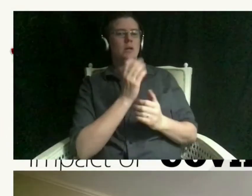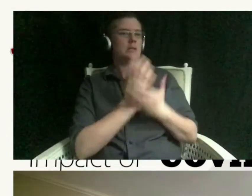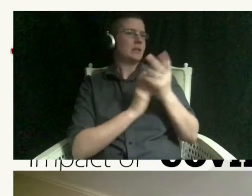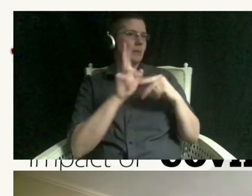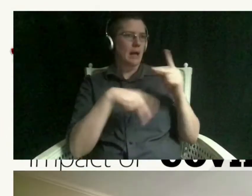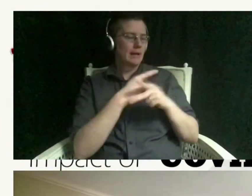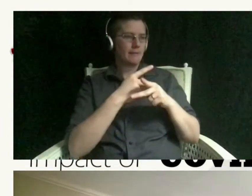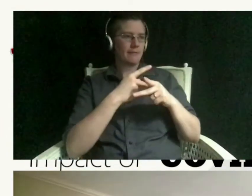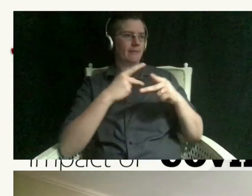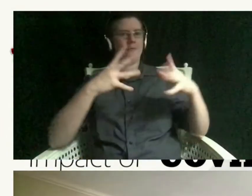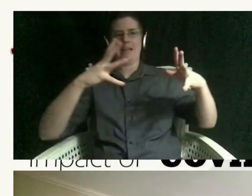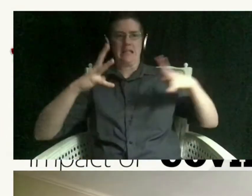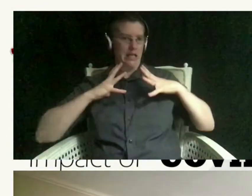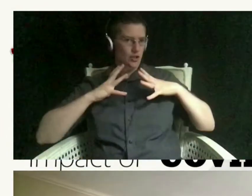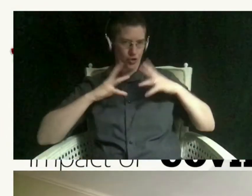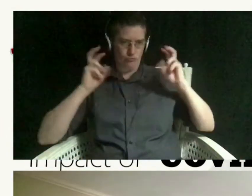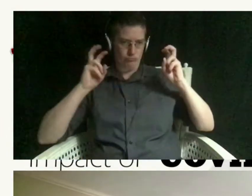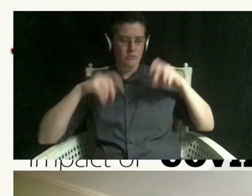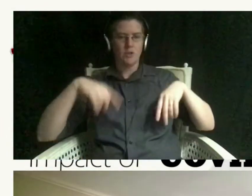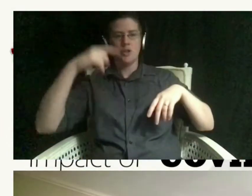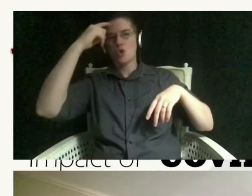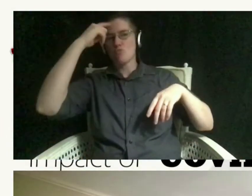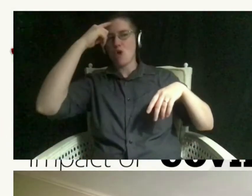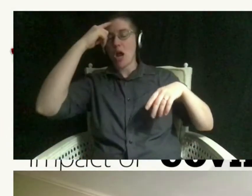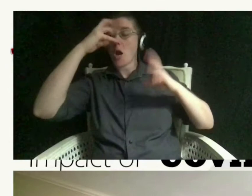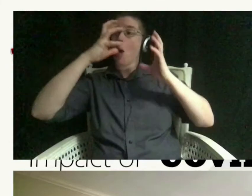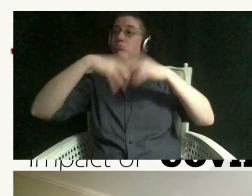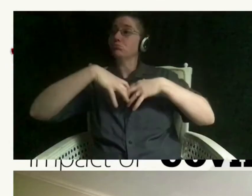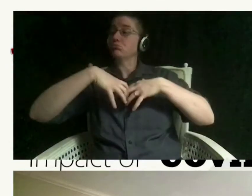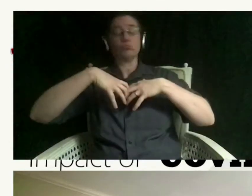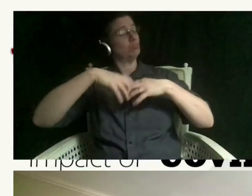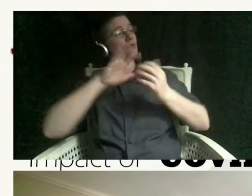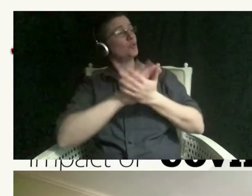of goes on summer vacation you're like okay i'm done with school or when i start up i'm gonna be